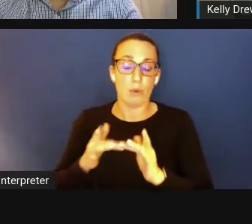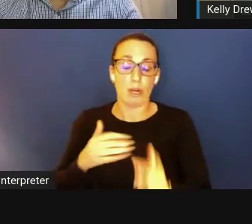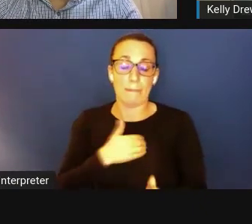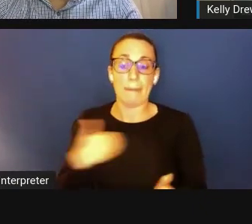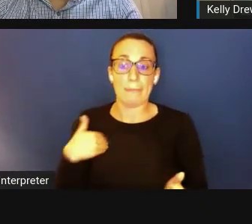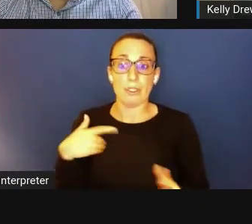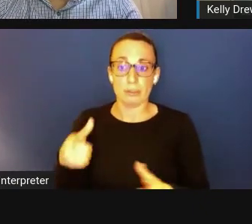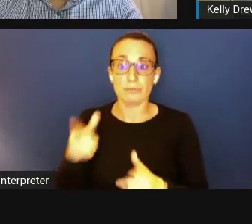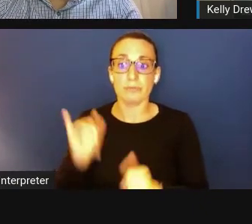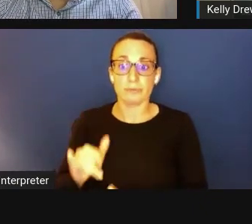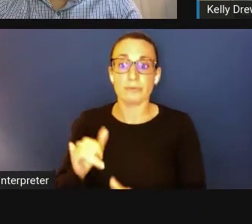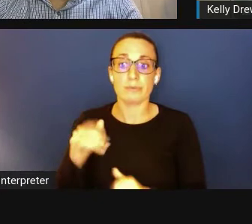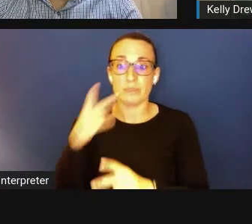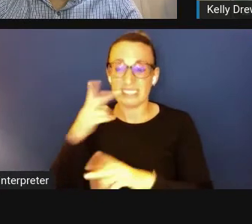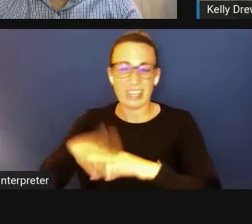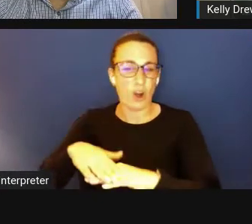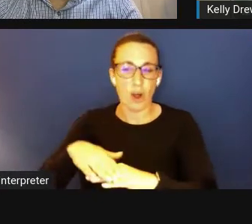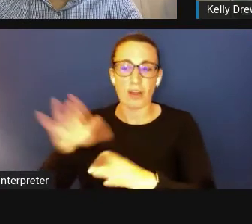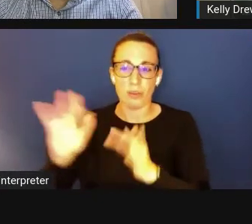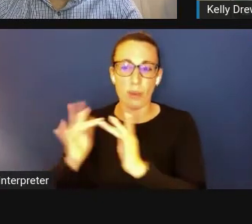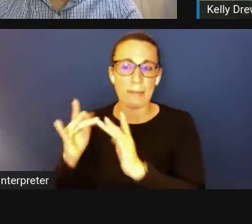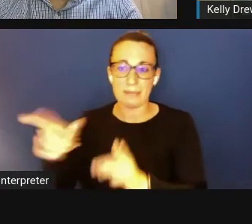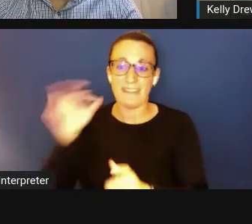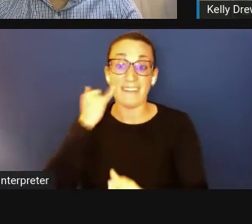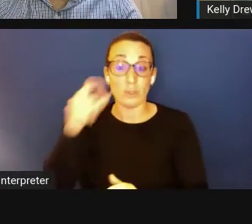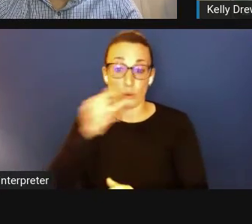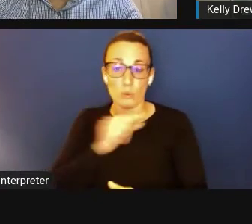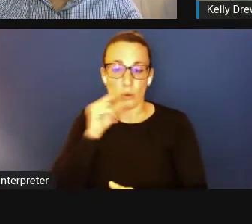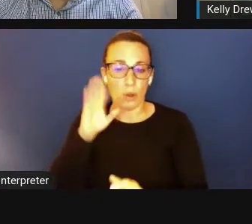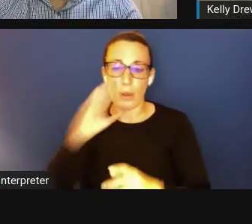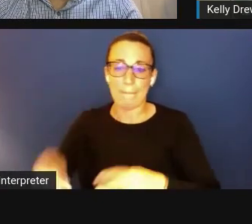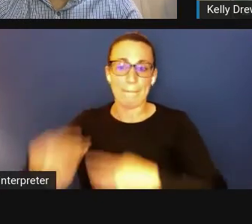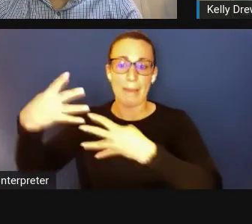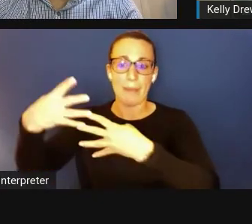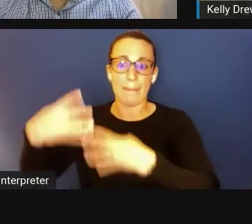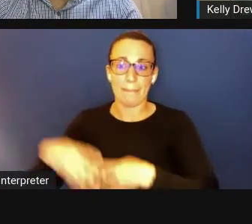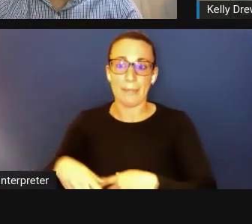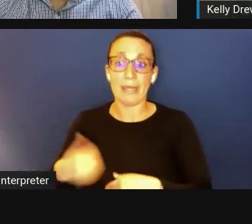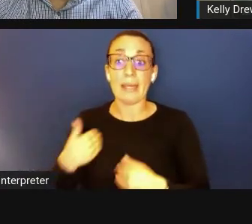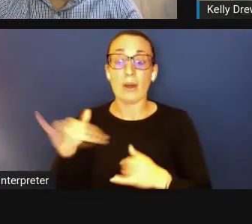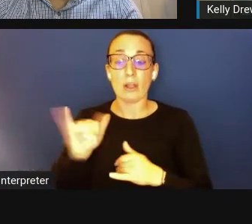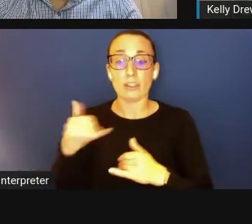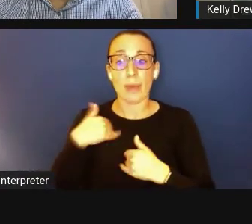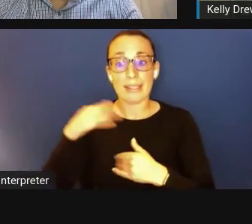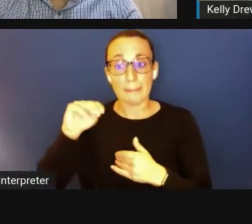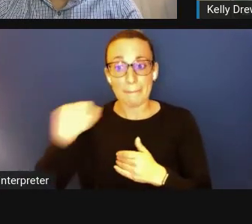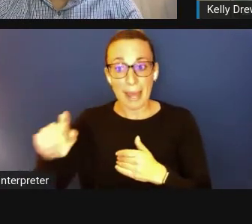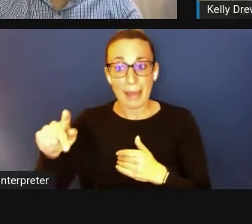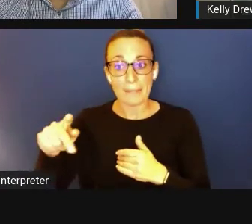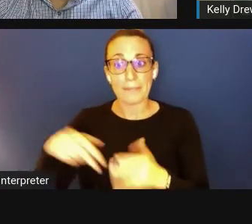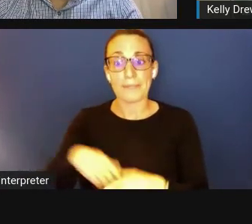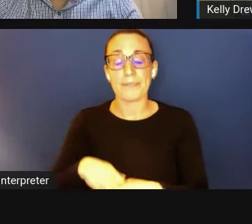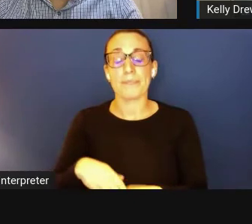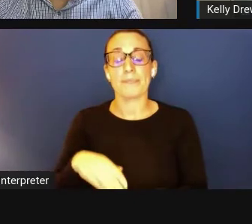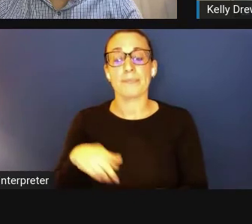You can Google it. It pops right up and even has a convenient map. And I can assure you the people that are involved